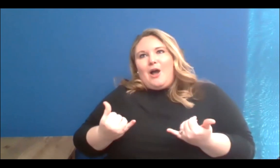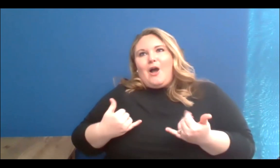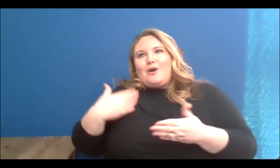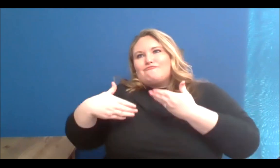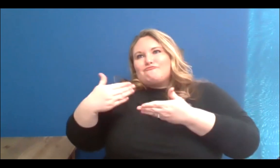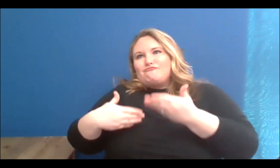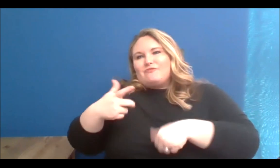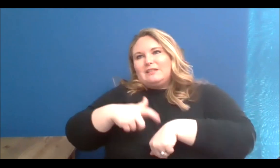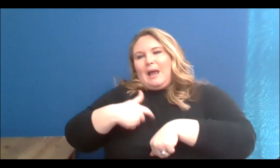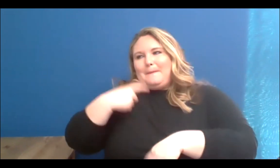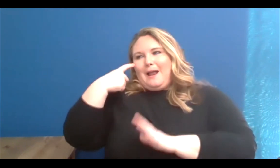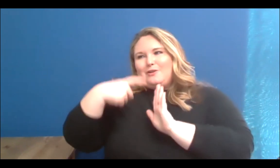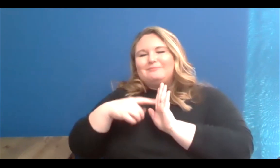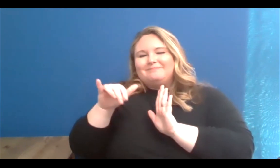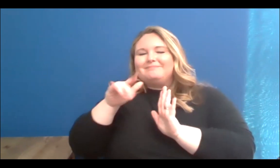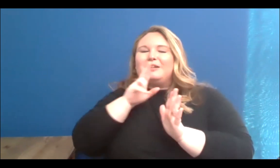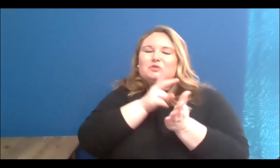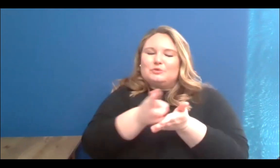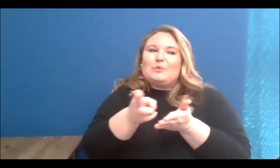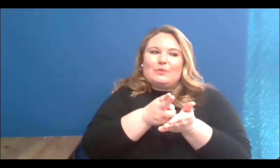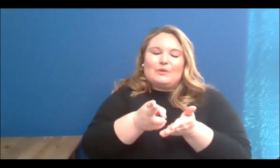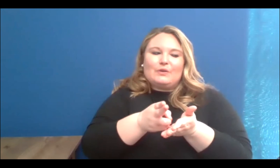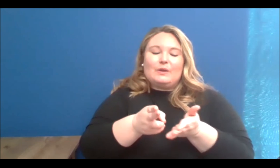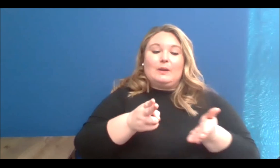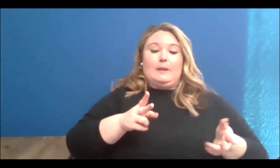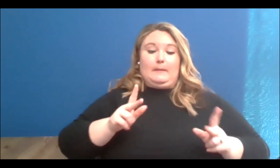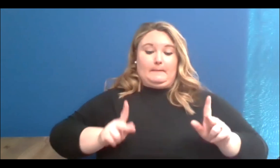an actual shift that's happening, but the existence of people and their identity and